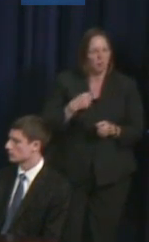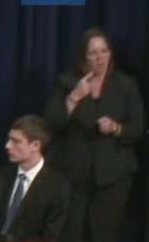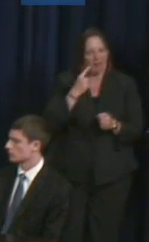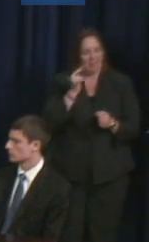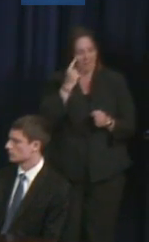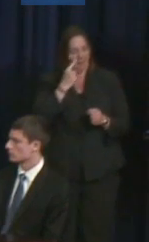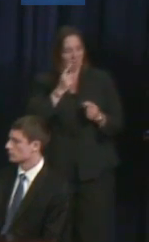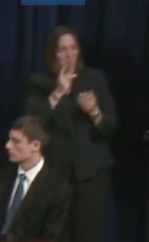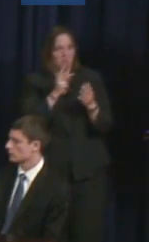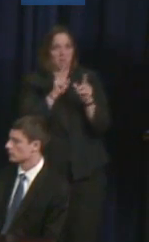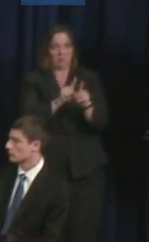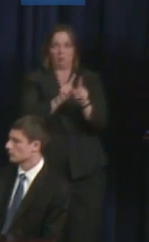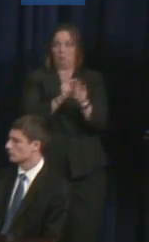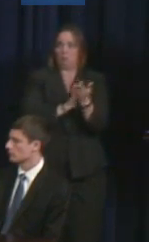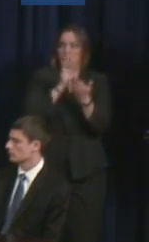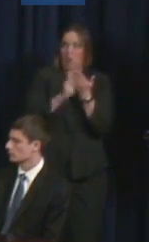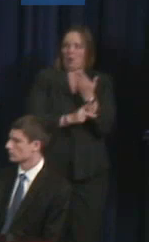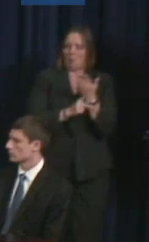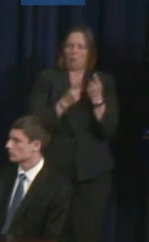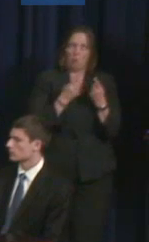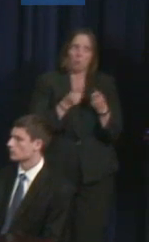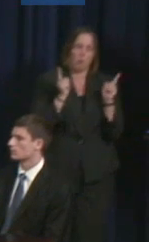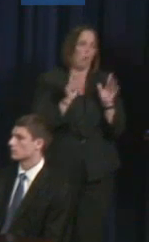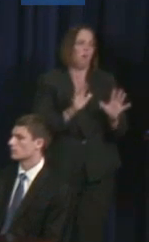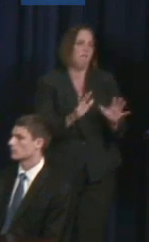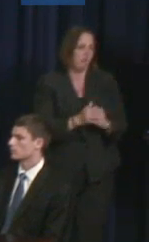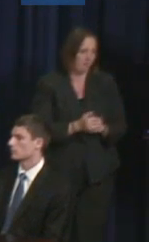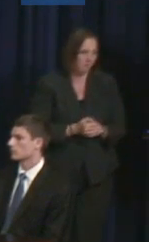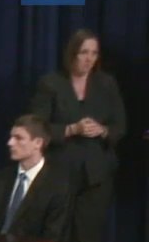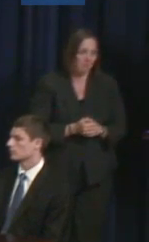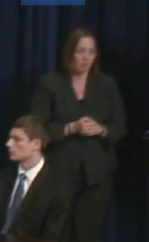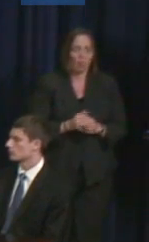not so because as an advocate, but sometimes